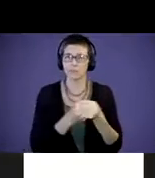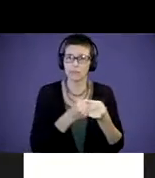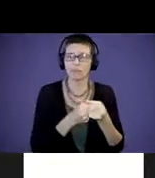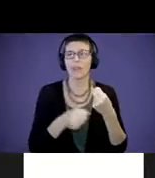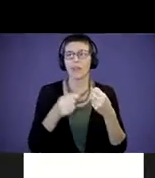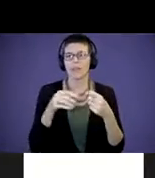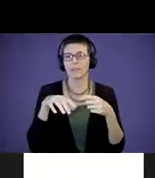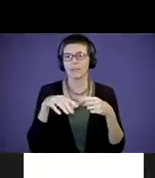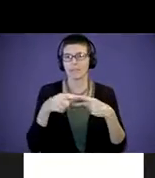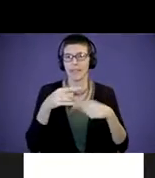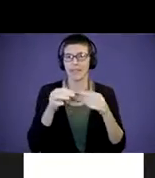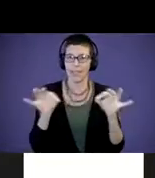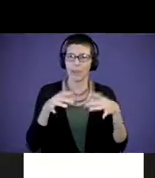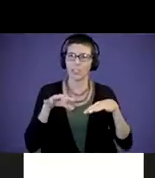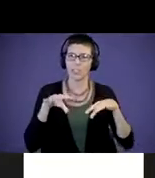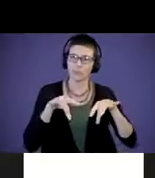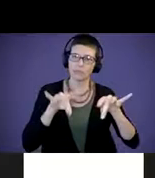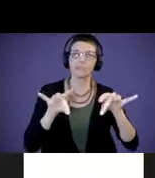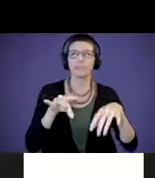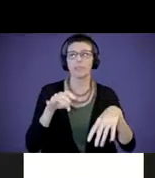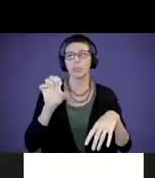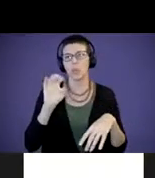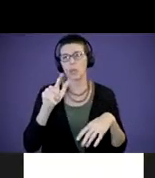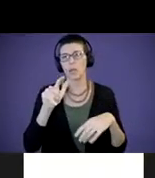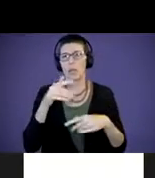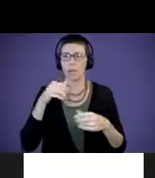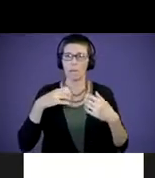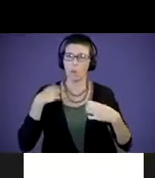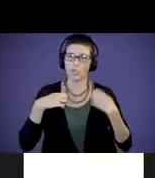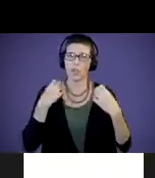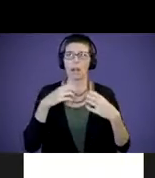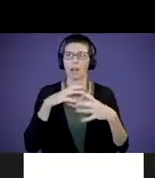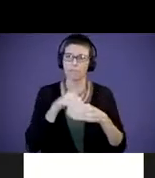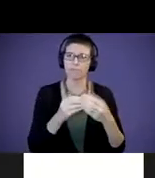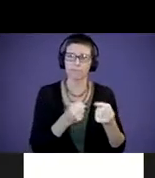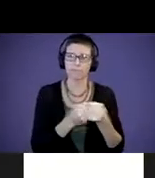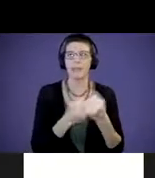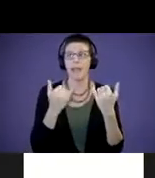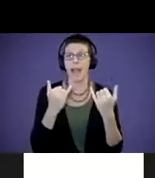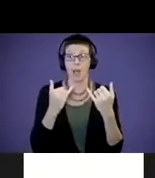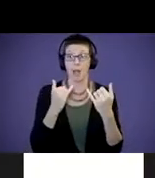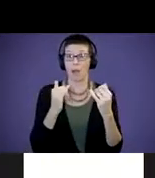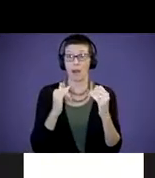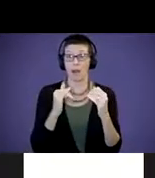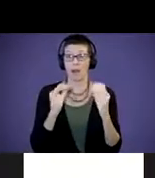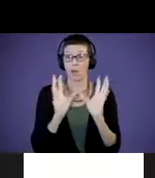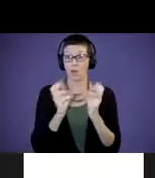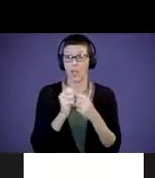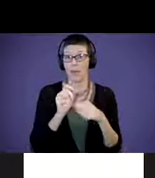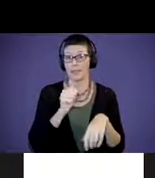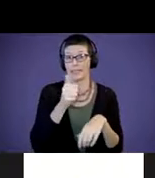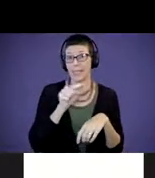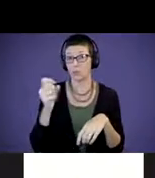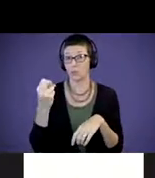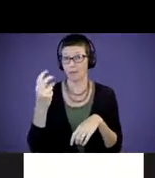Our workshop today is from 10 to 12 o'clock Hawaii time. We'll have a break halfway through at around